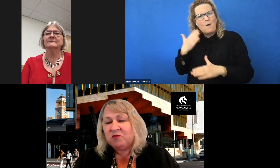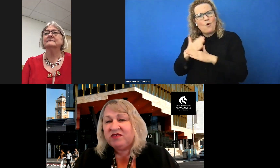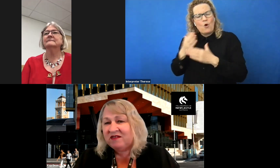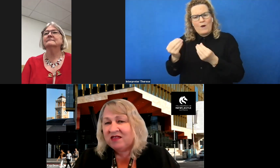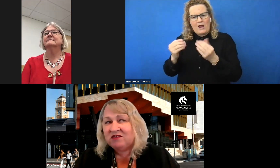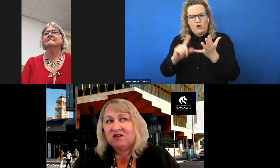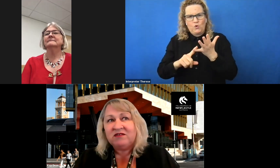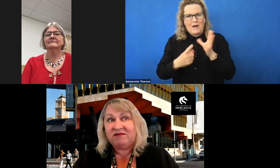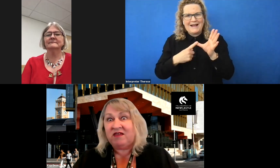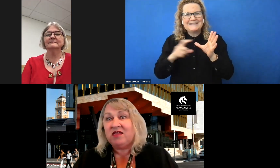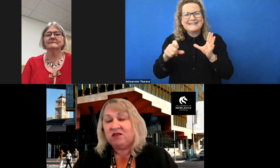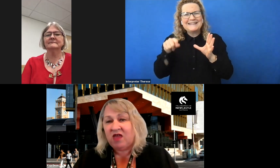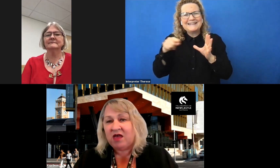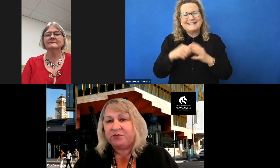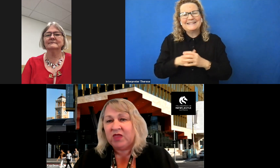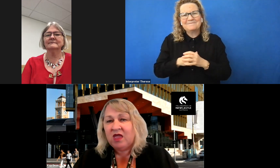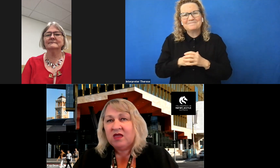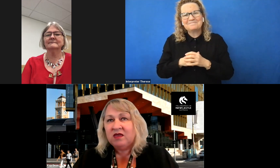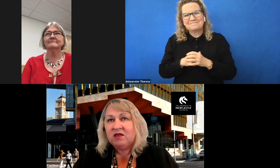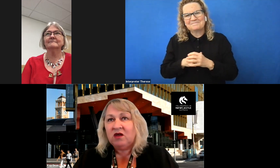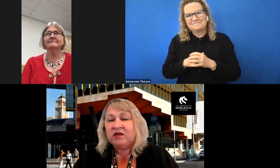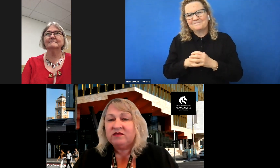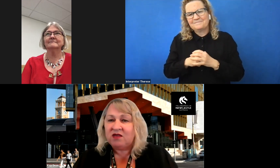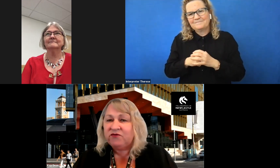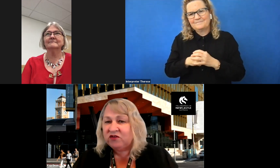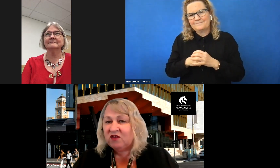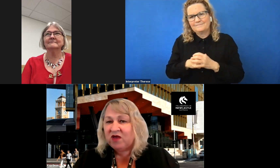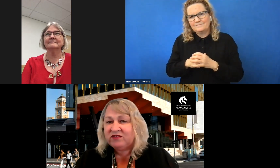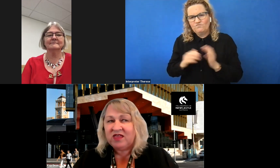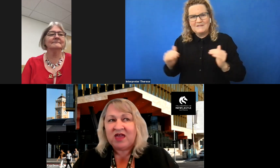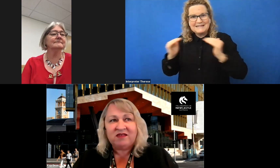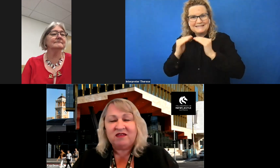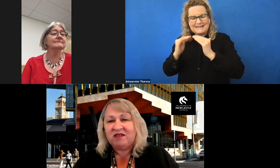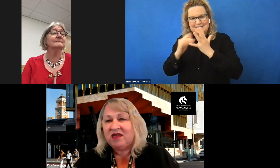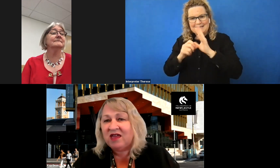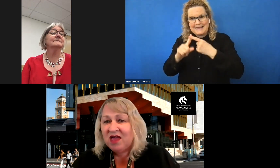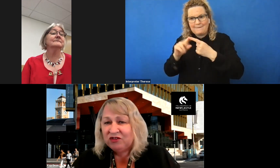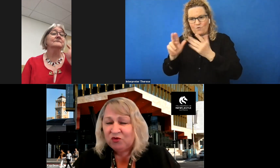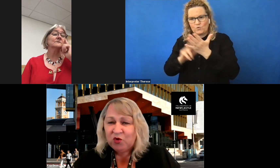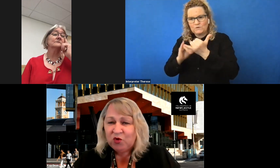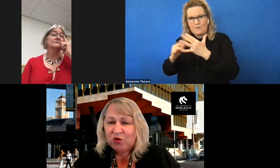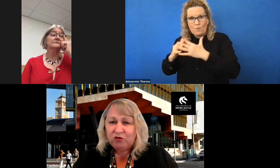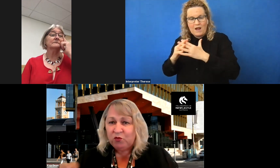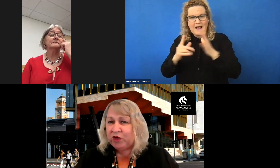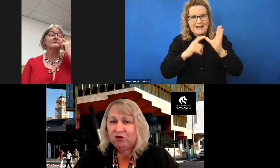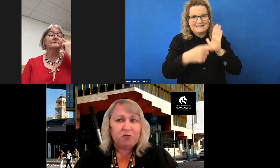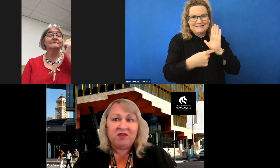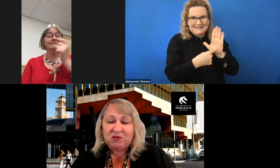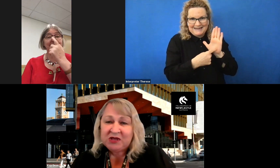the standardised scheme for New South Wales and the ACT, to work on the working group and the